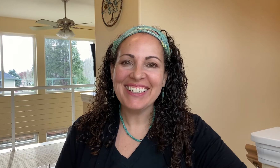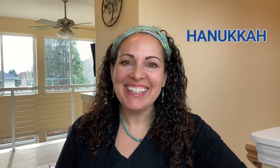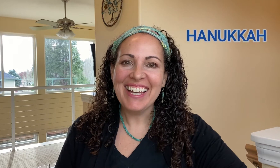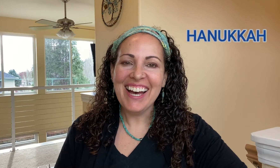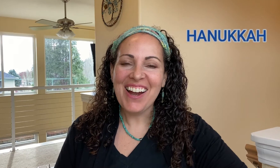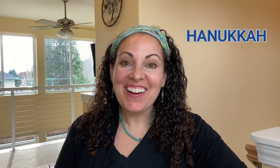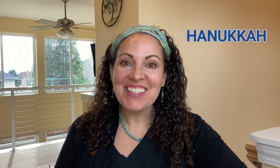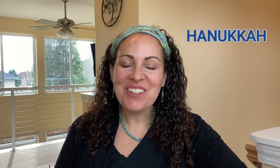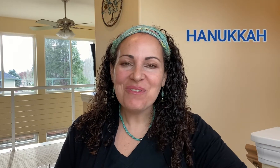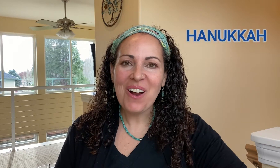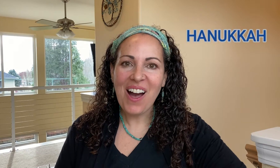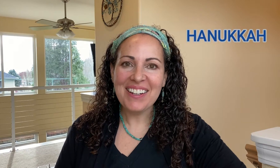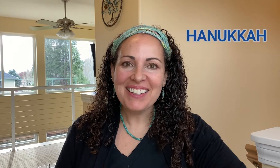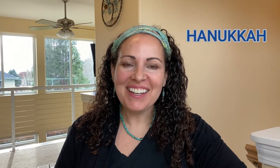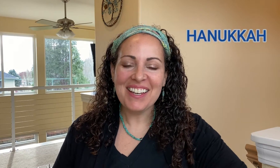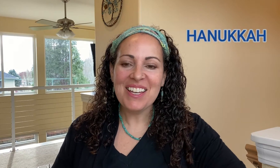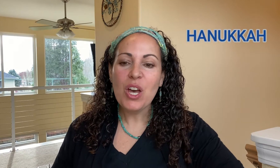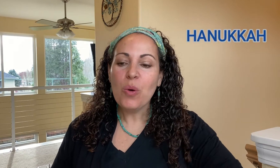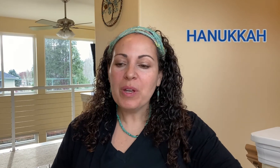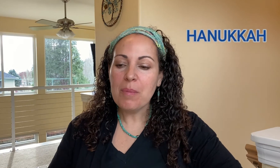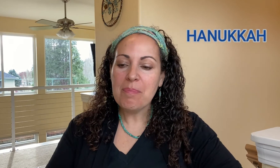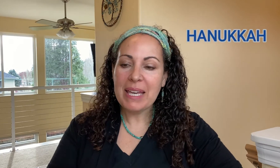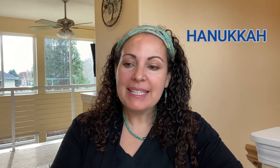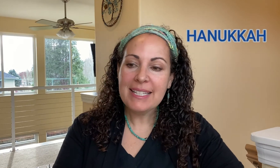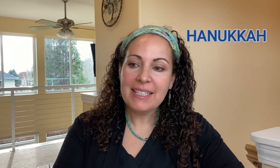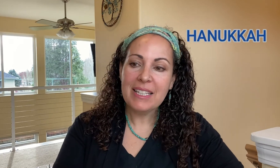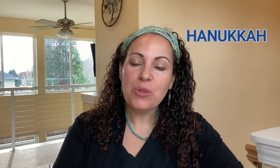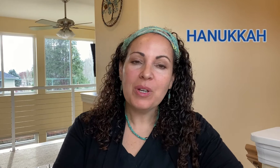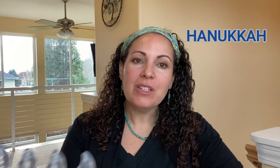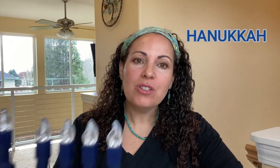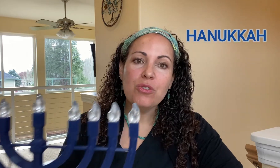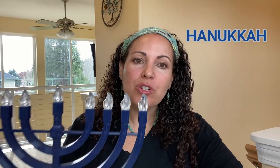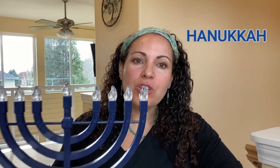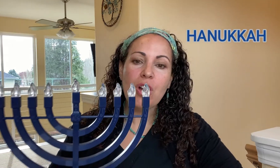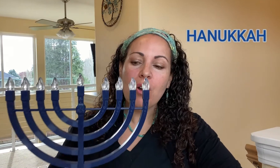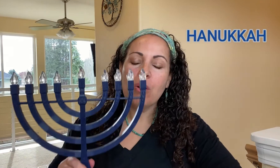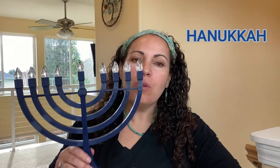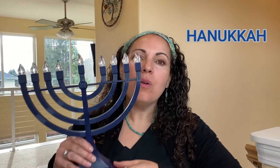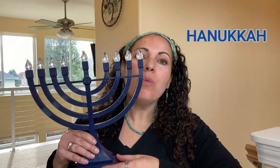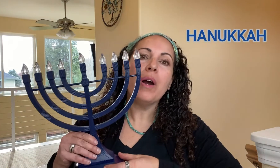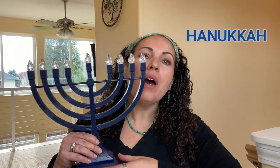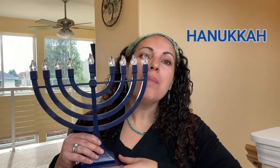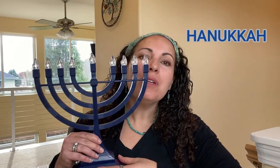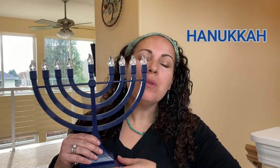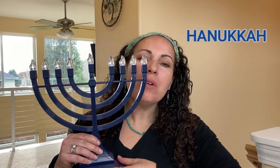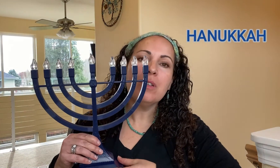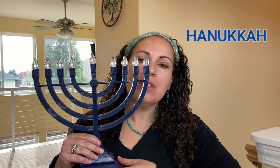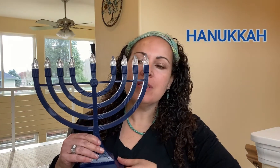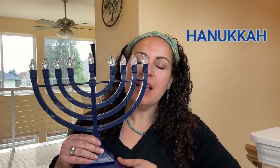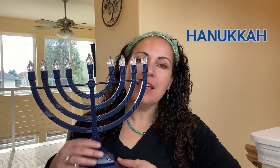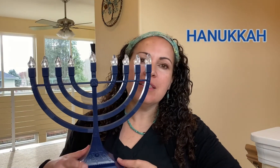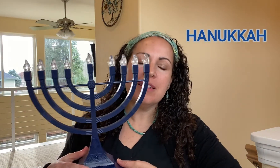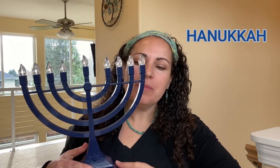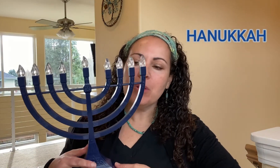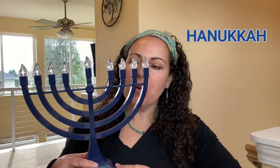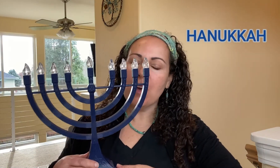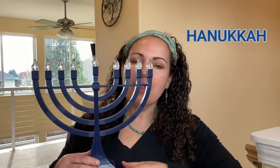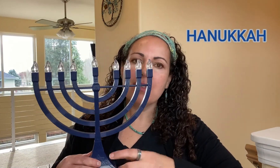Ok, so for Hanukkah we are basically going to show what a menorah looks like.